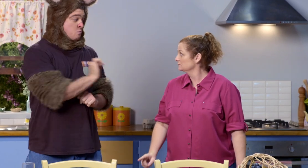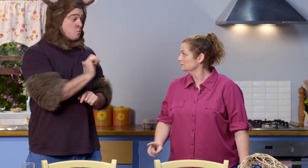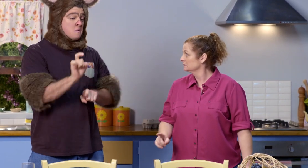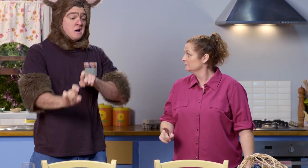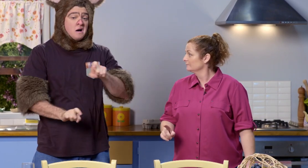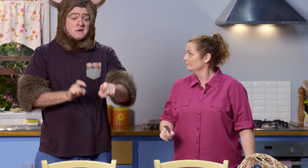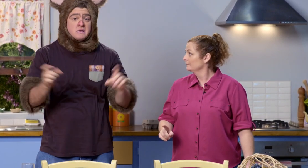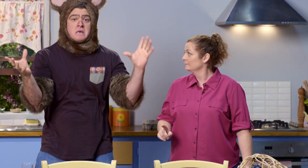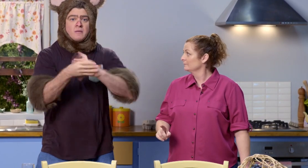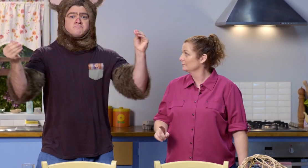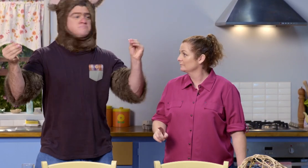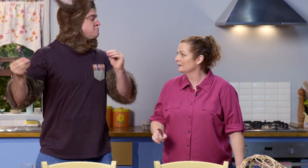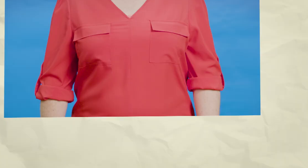Your bike has disappeared.